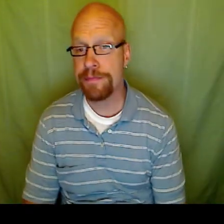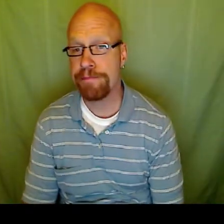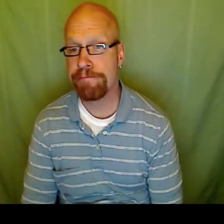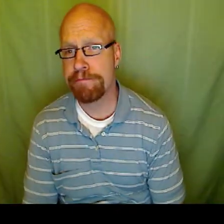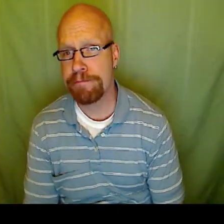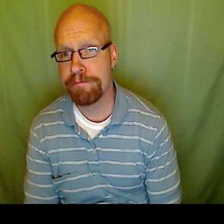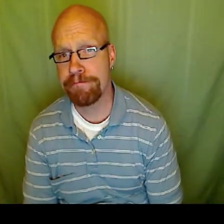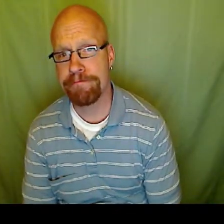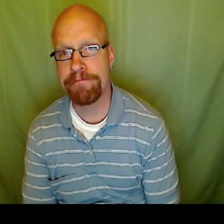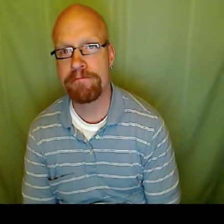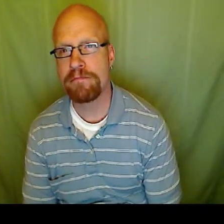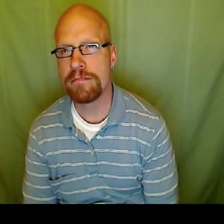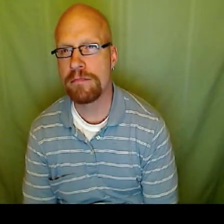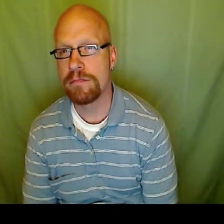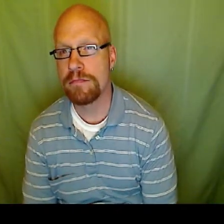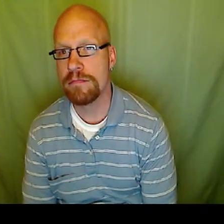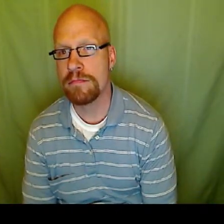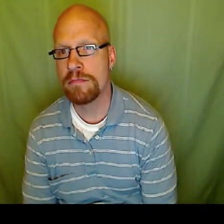I know what I would pick.